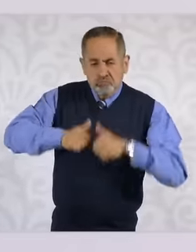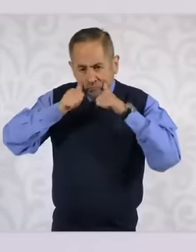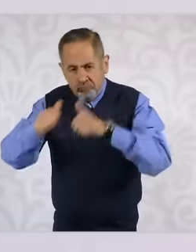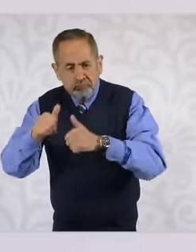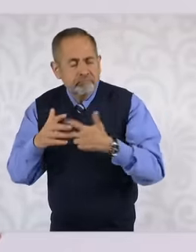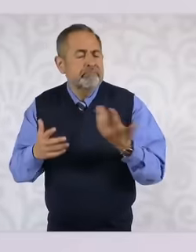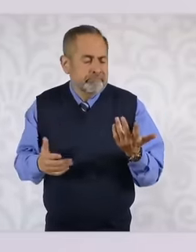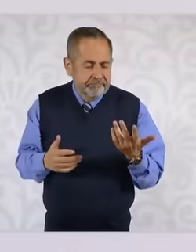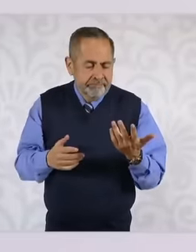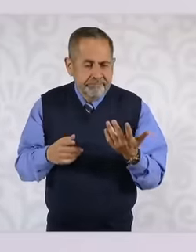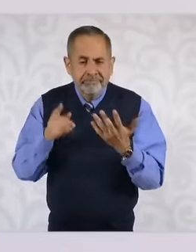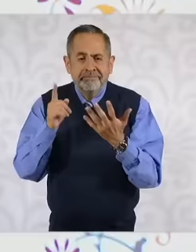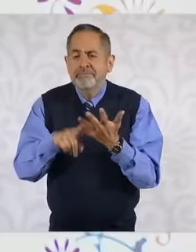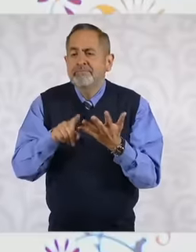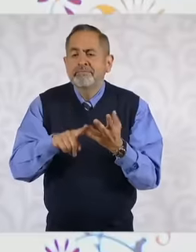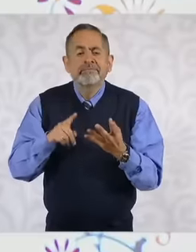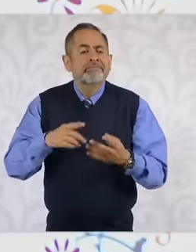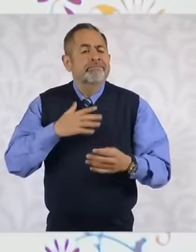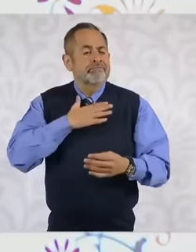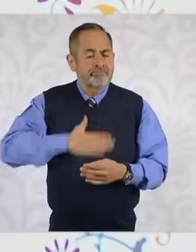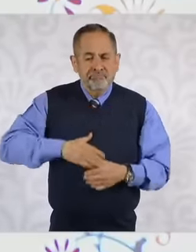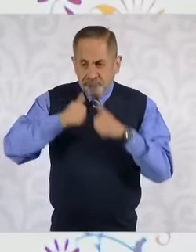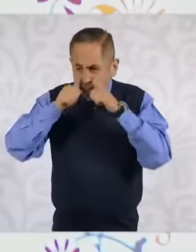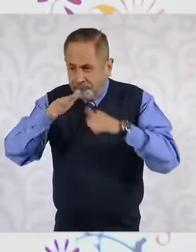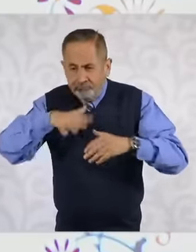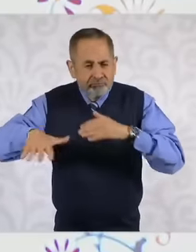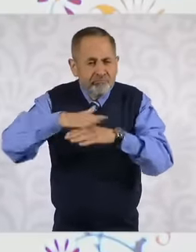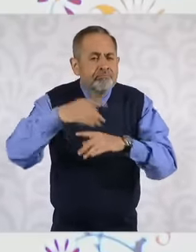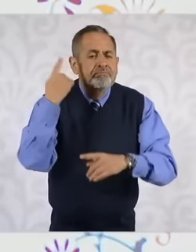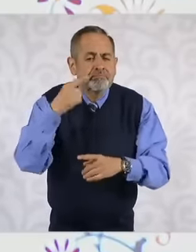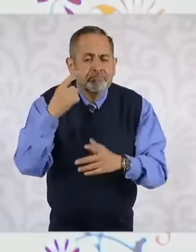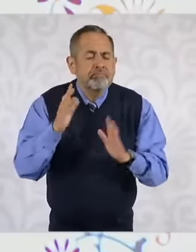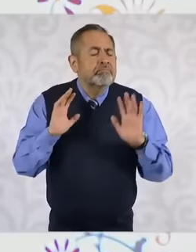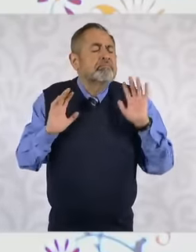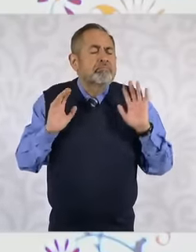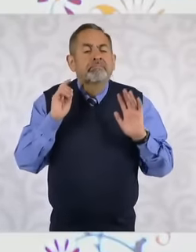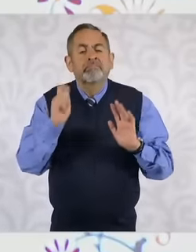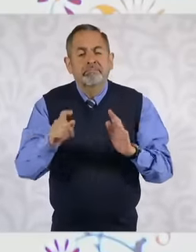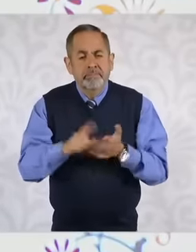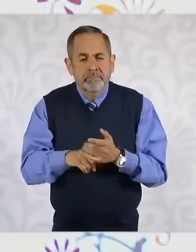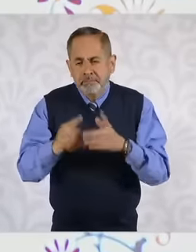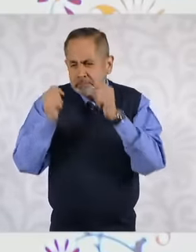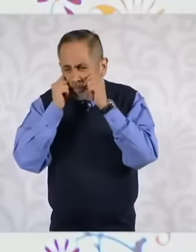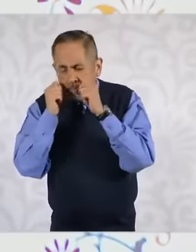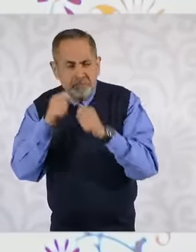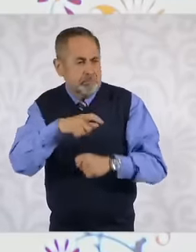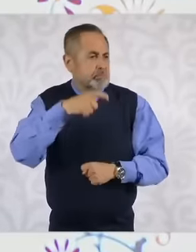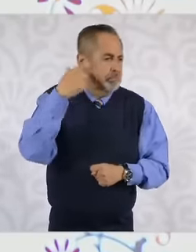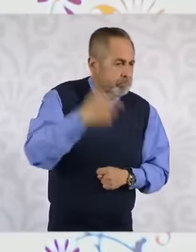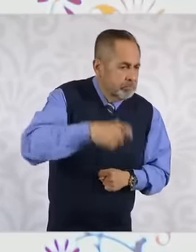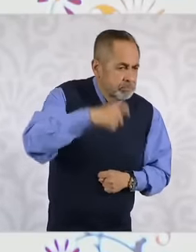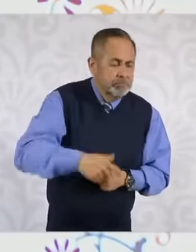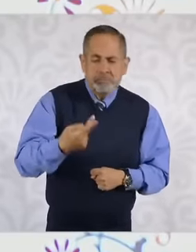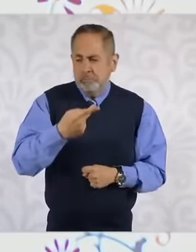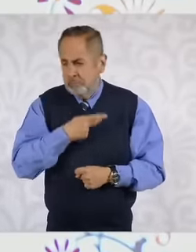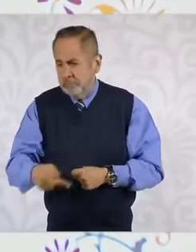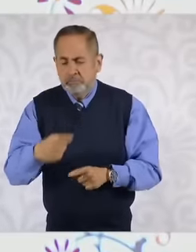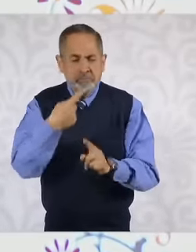justice system that allows regardless of the social class you belong to, your